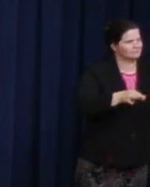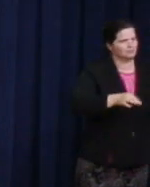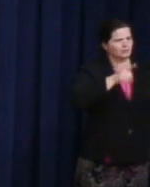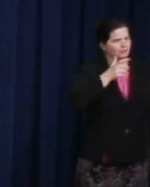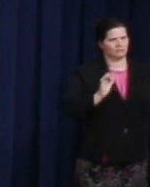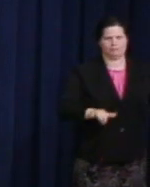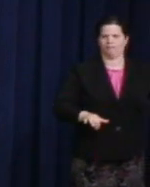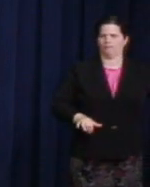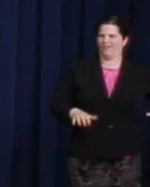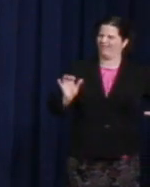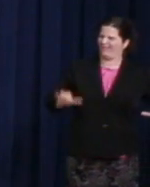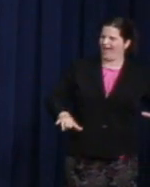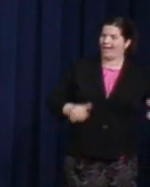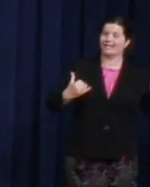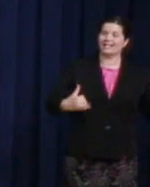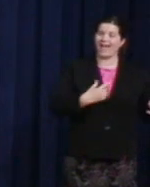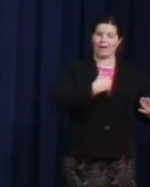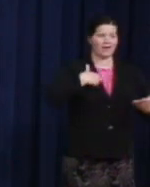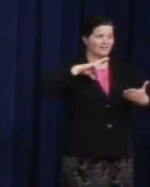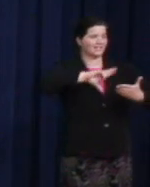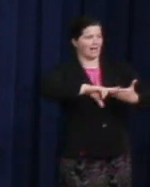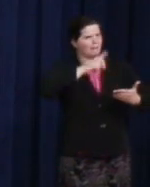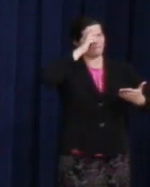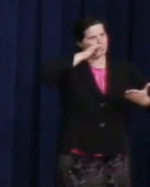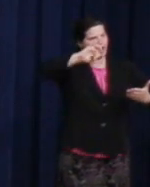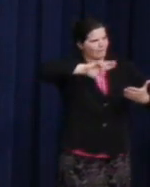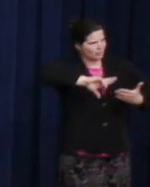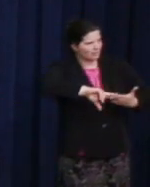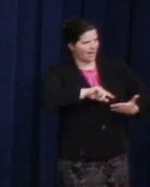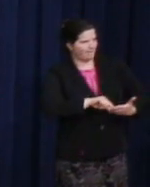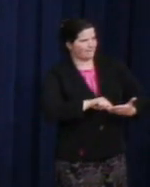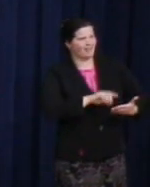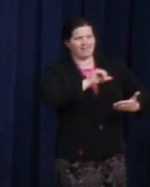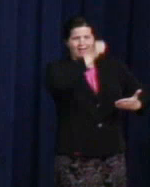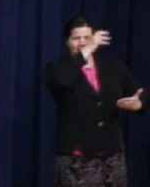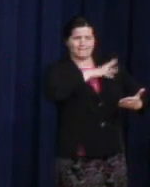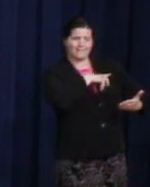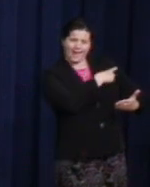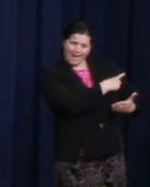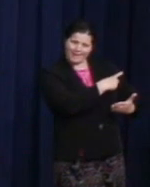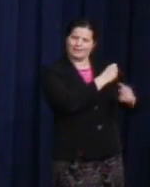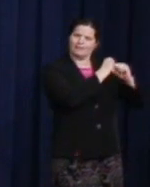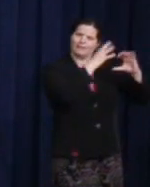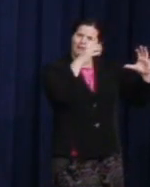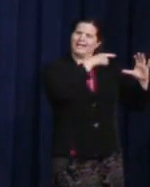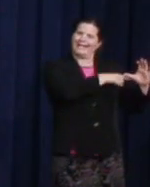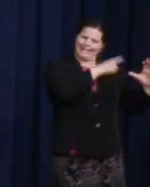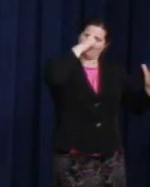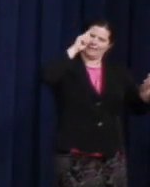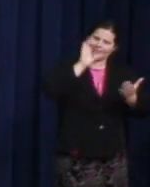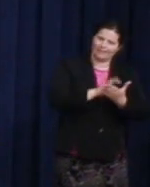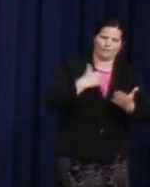on top of a man who not only believed we could change the world, he believed each and every person in this room